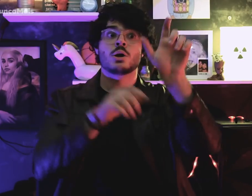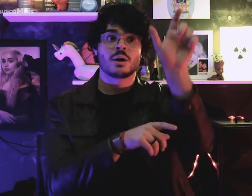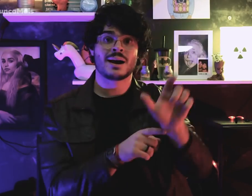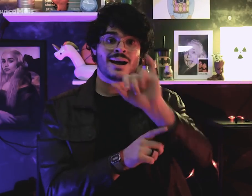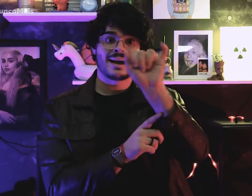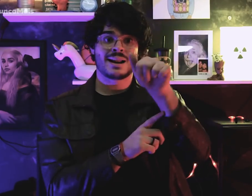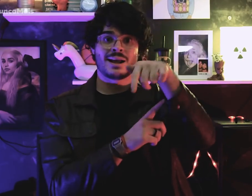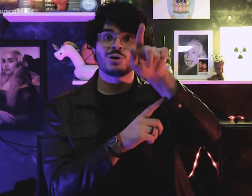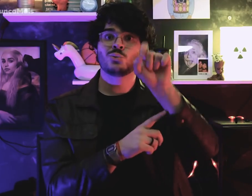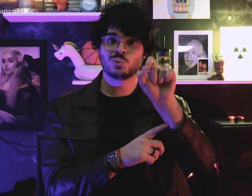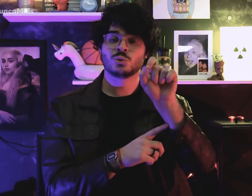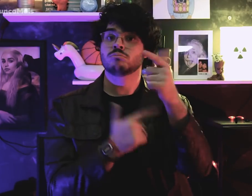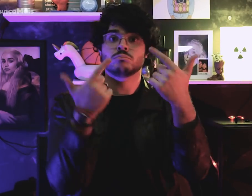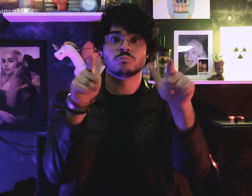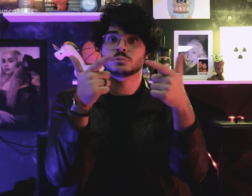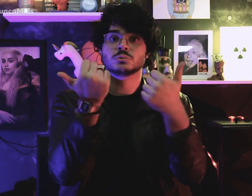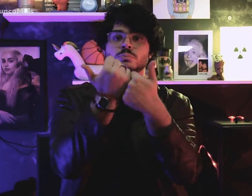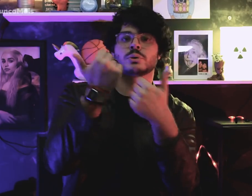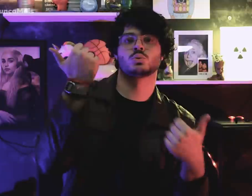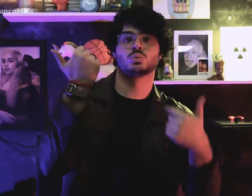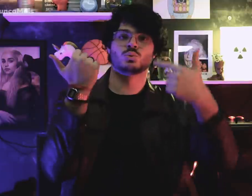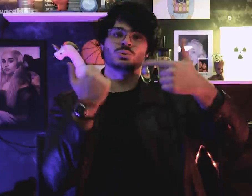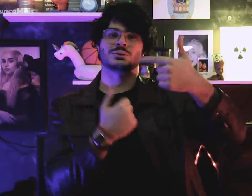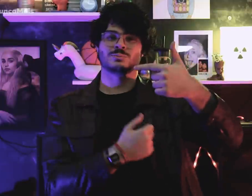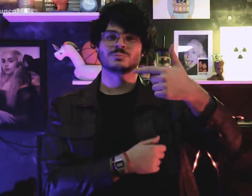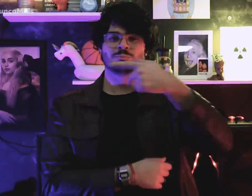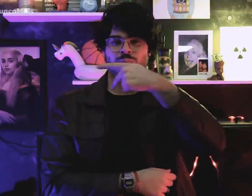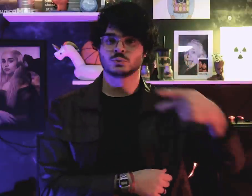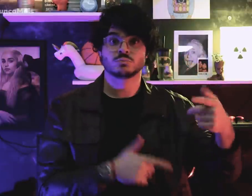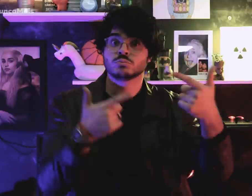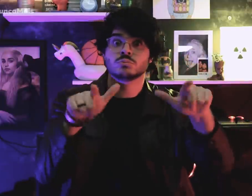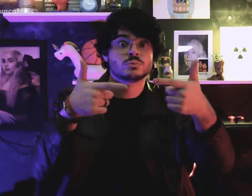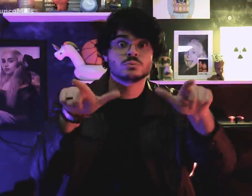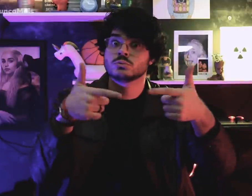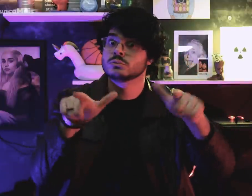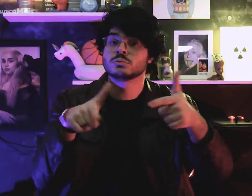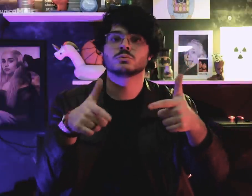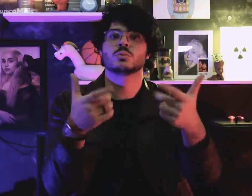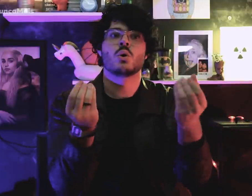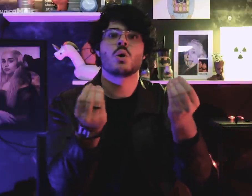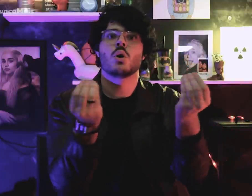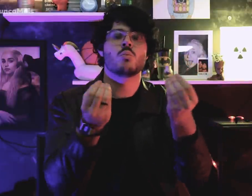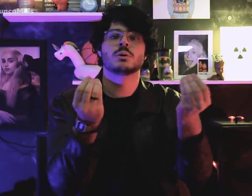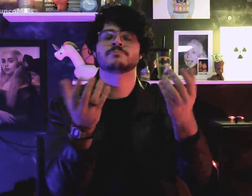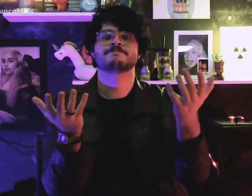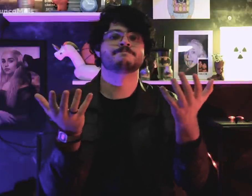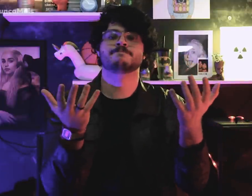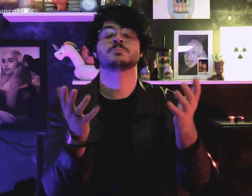But as Jango doesn't had vice president,